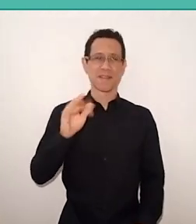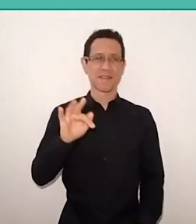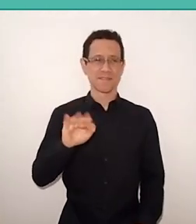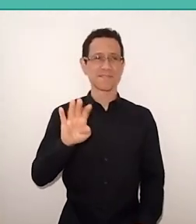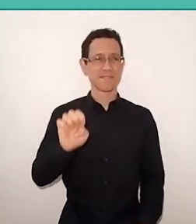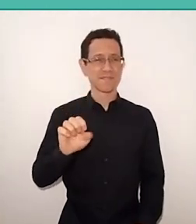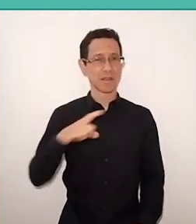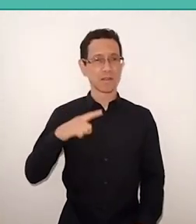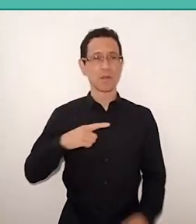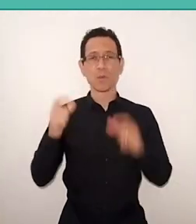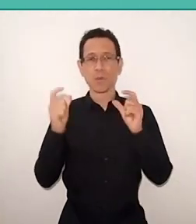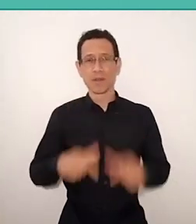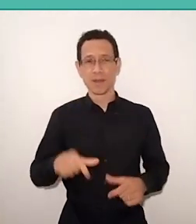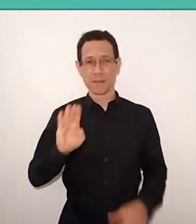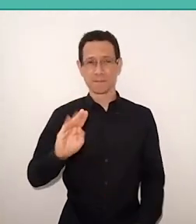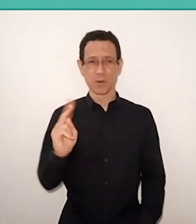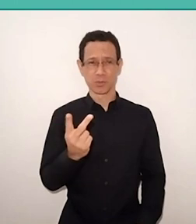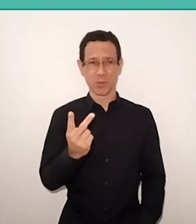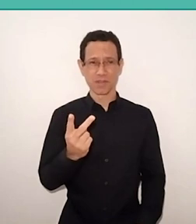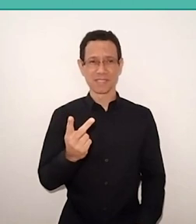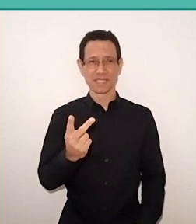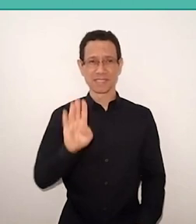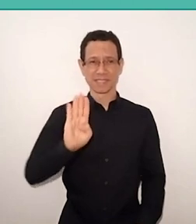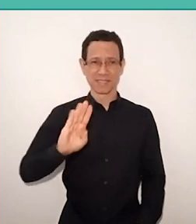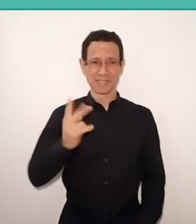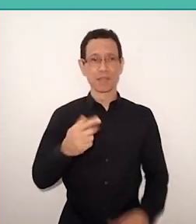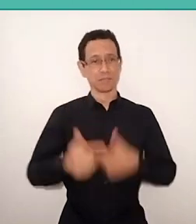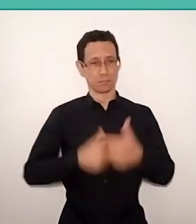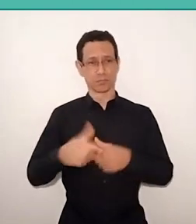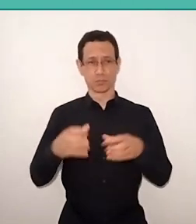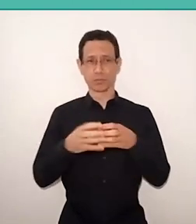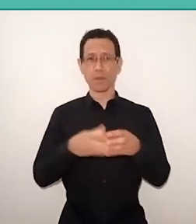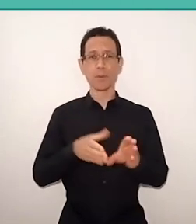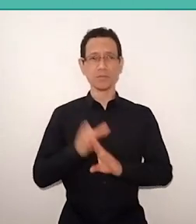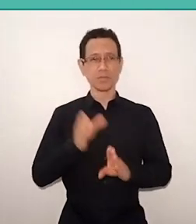very friend of Paulo Freire, worked with us in the Council National Adult Education,